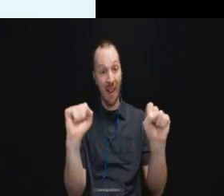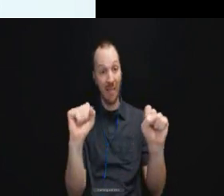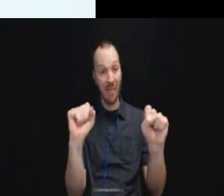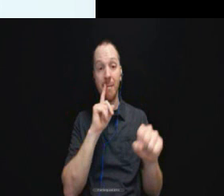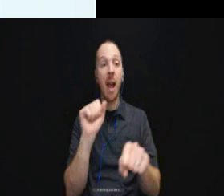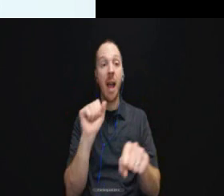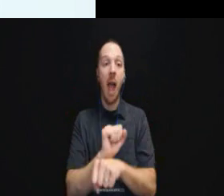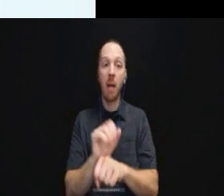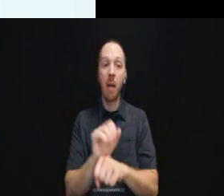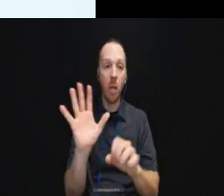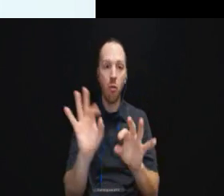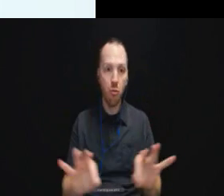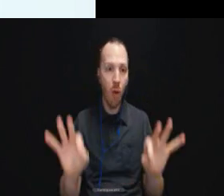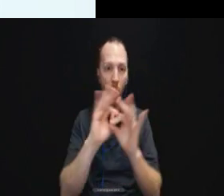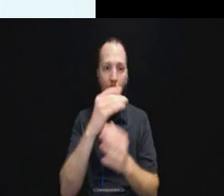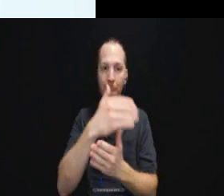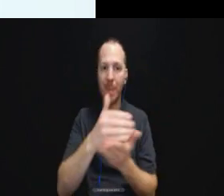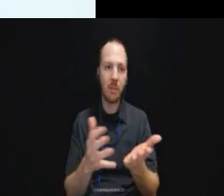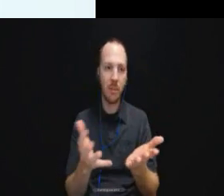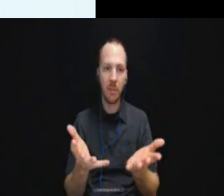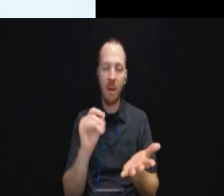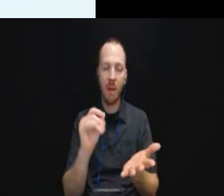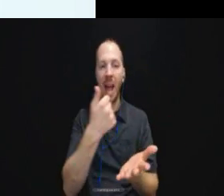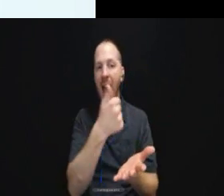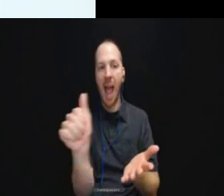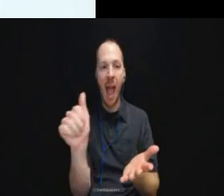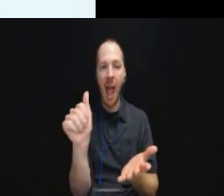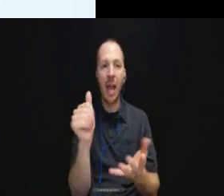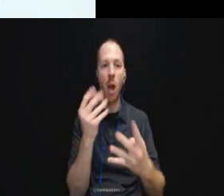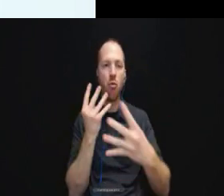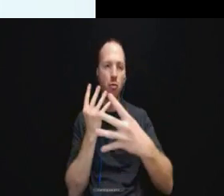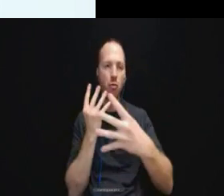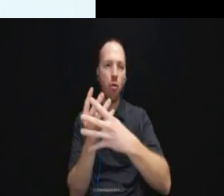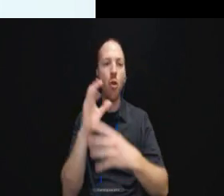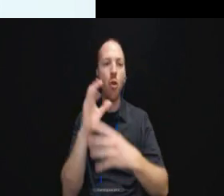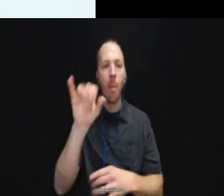component of any sort of criminal justice setting.